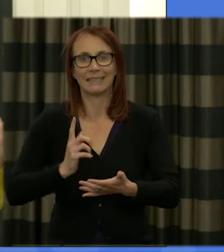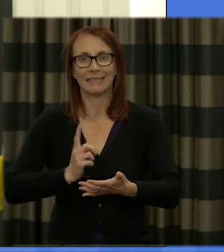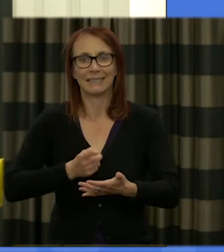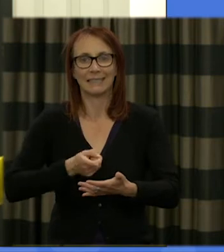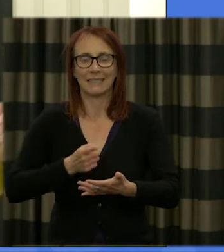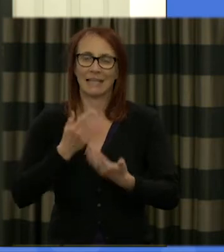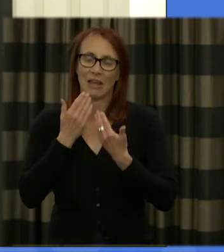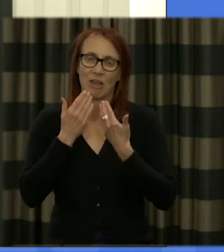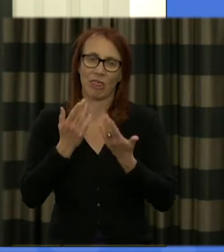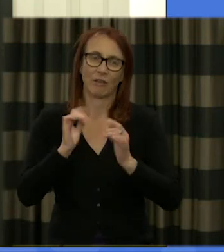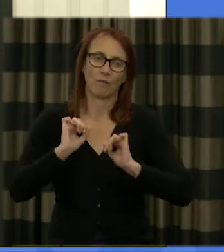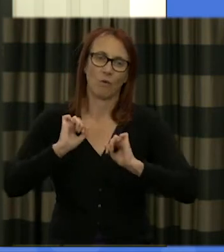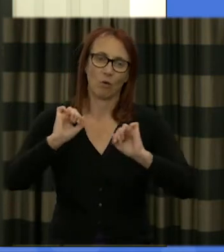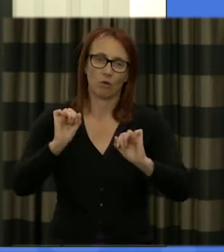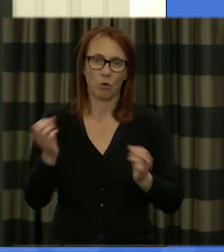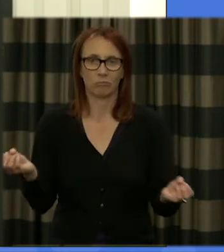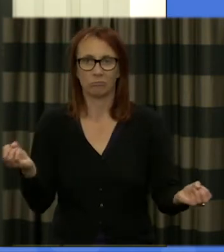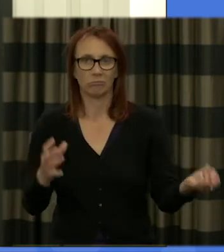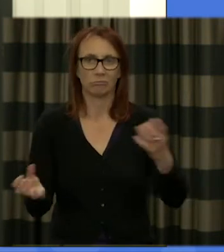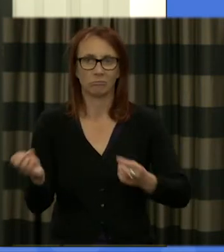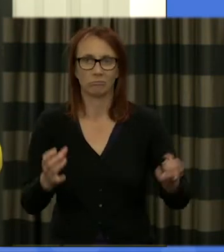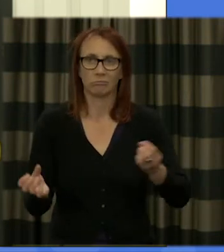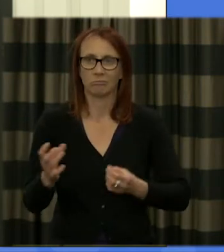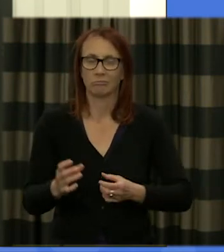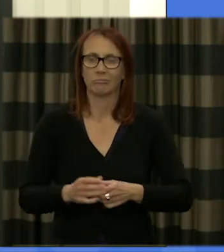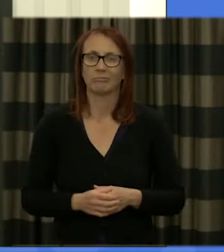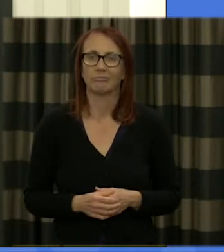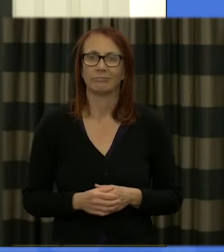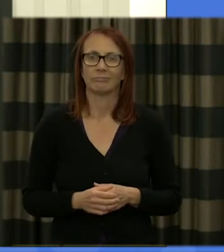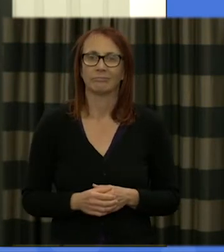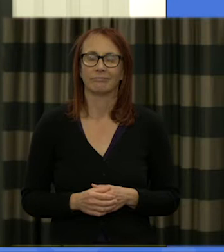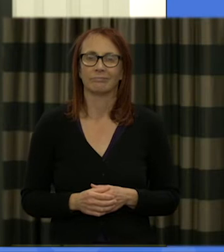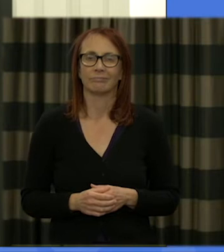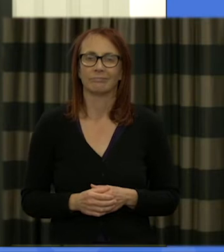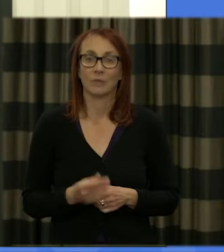everybody who contributed to those and also we've been sharing some footage of